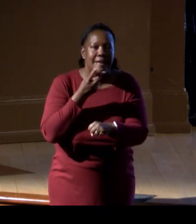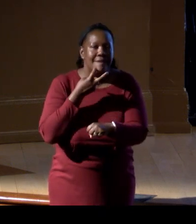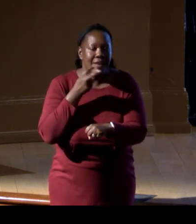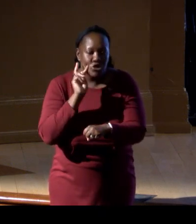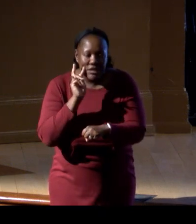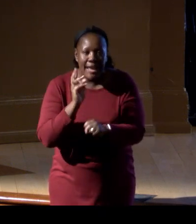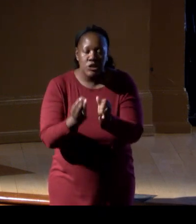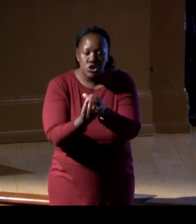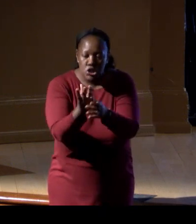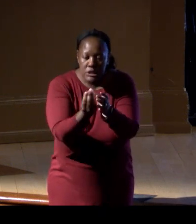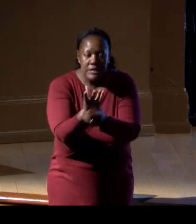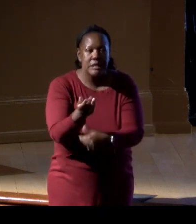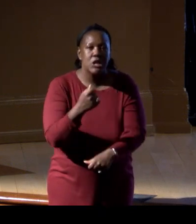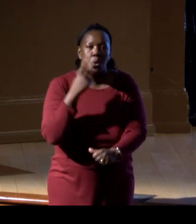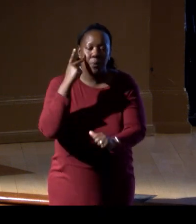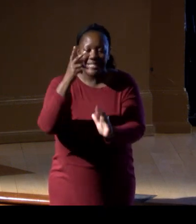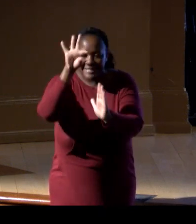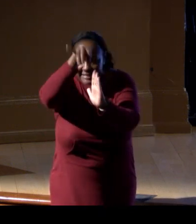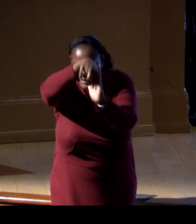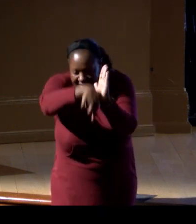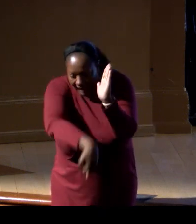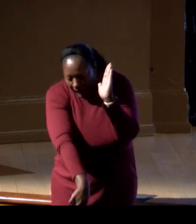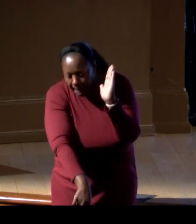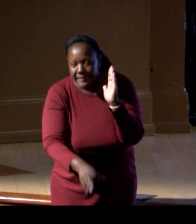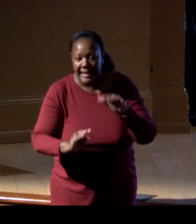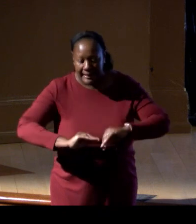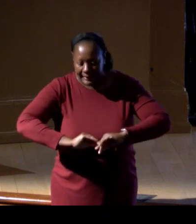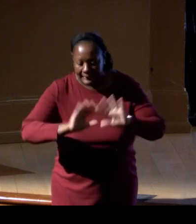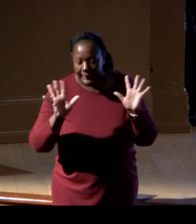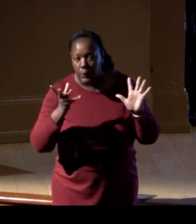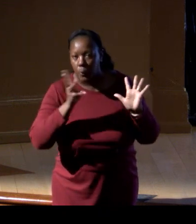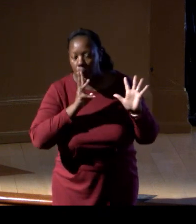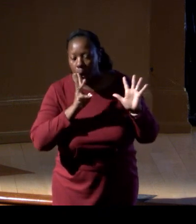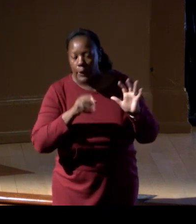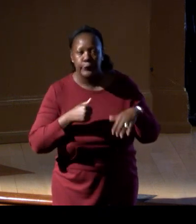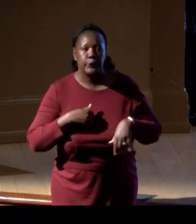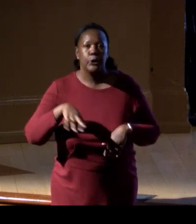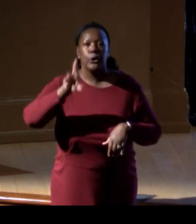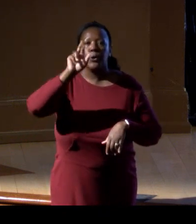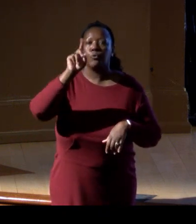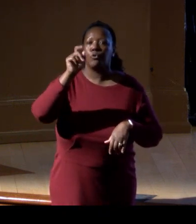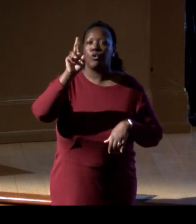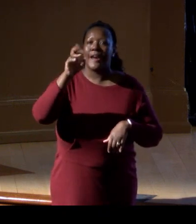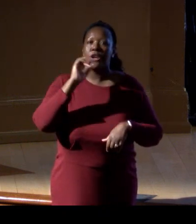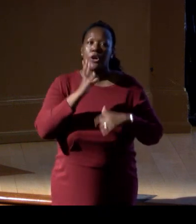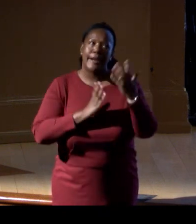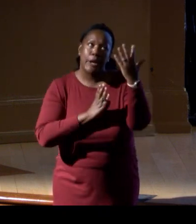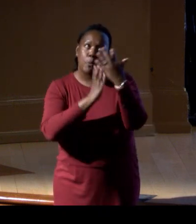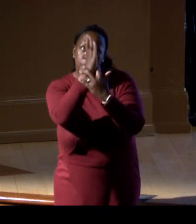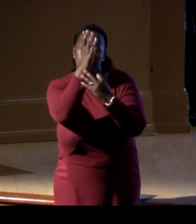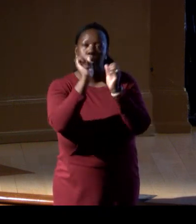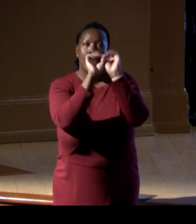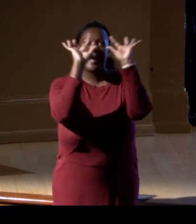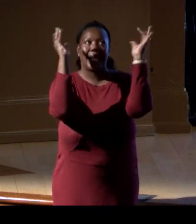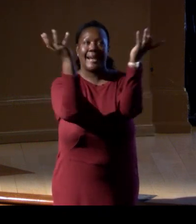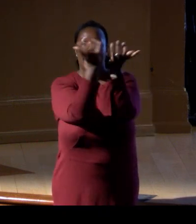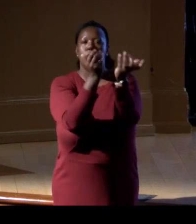and in some cases in optically clear waters, radars that penetrate clouds, give us, you know, 24/7 access to what's going on